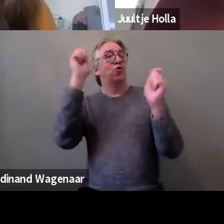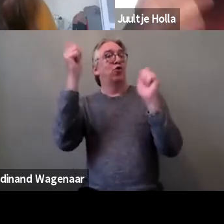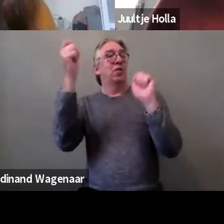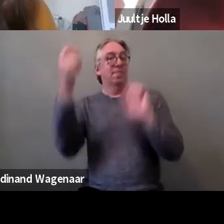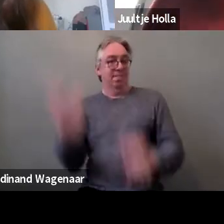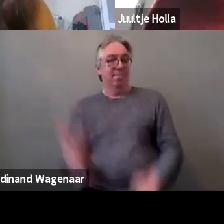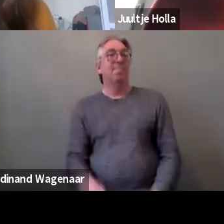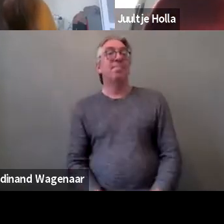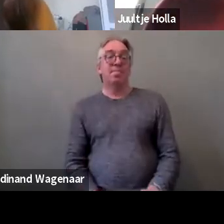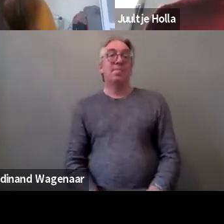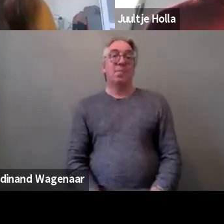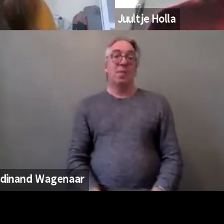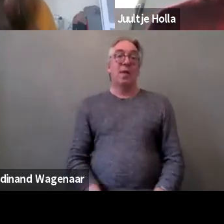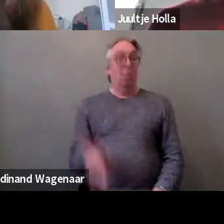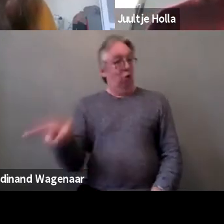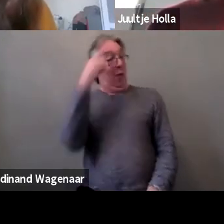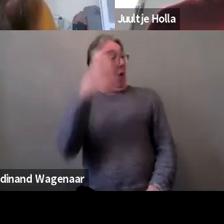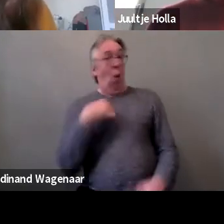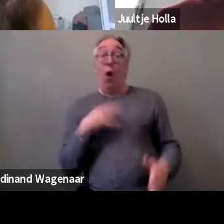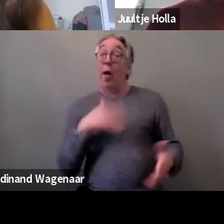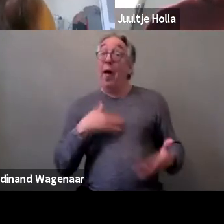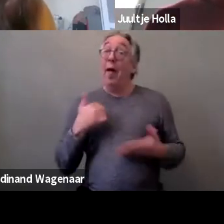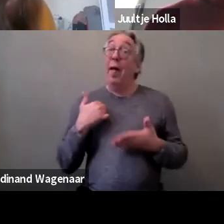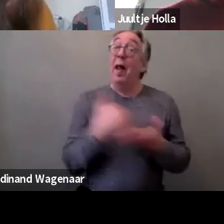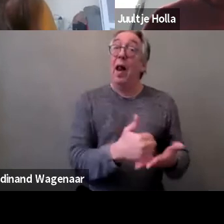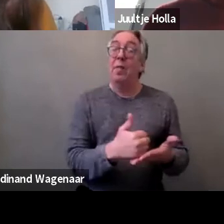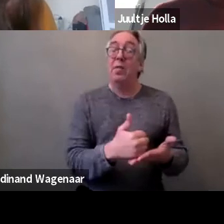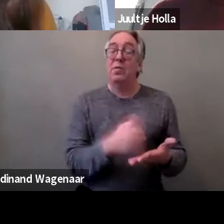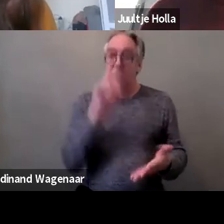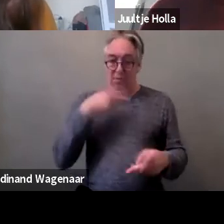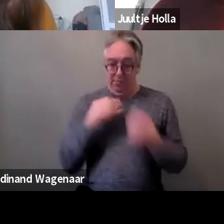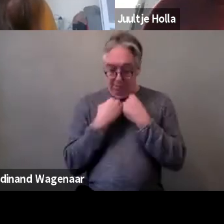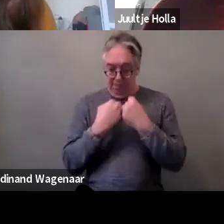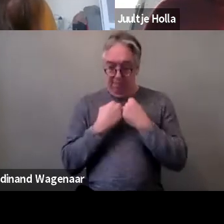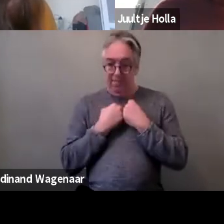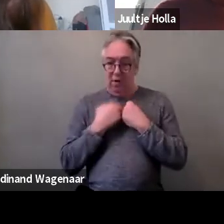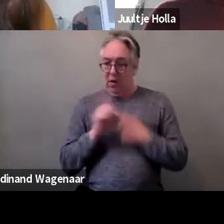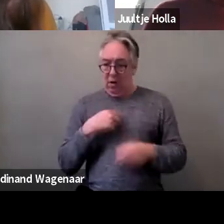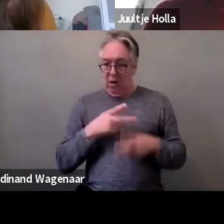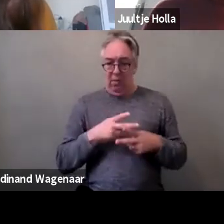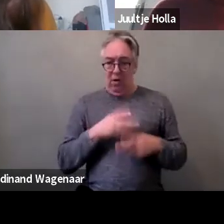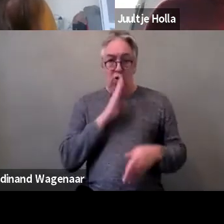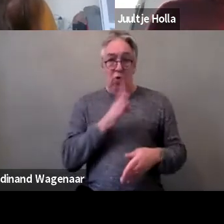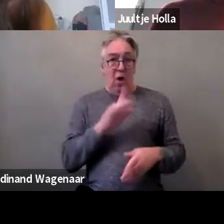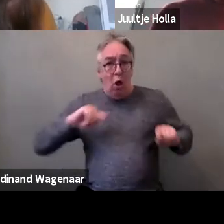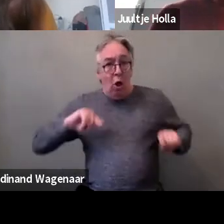This is what we do to help people, oh, okay, so what we're doing is actually harmful to people as well.